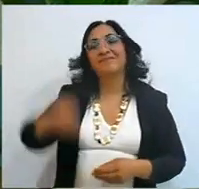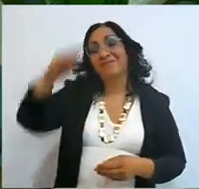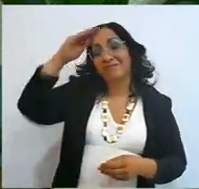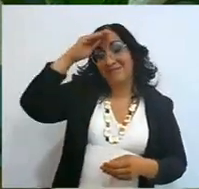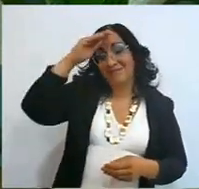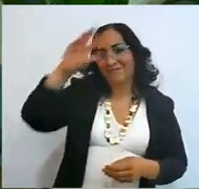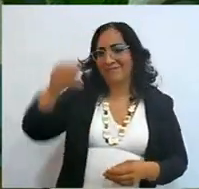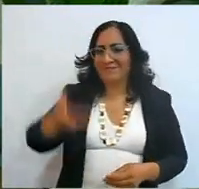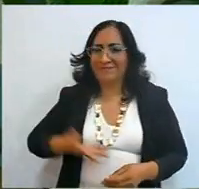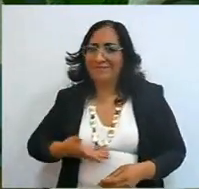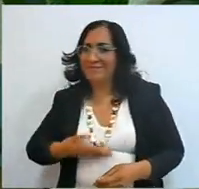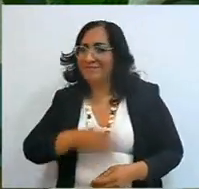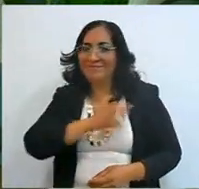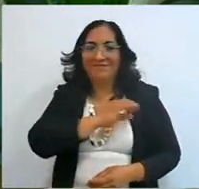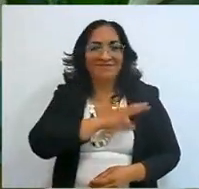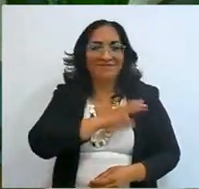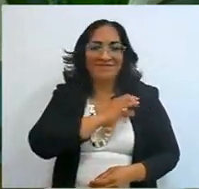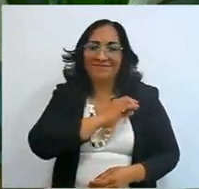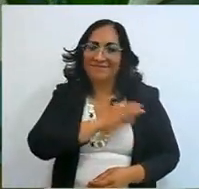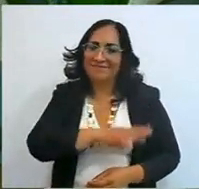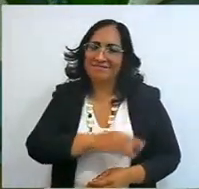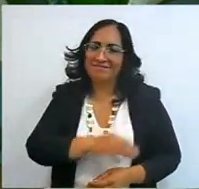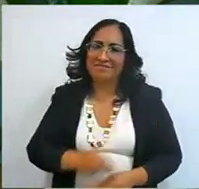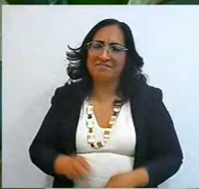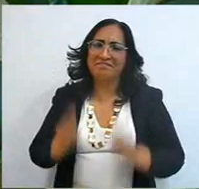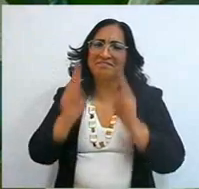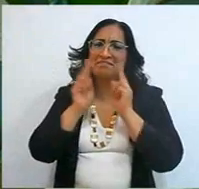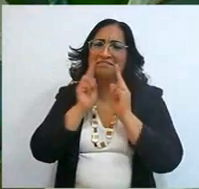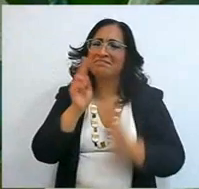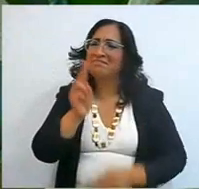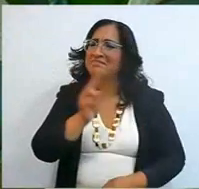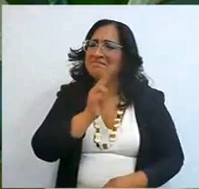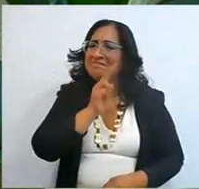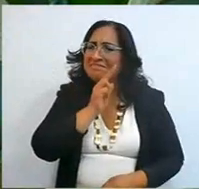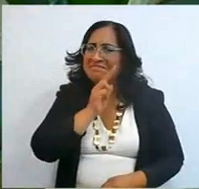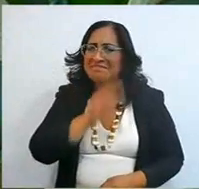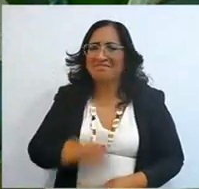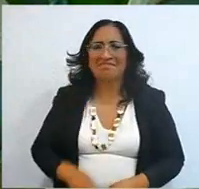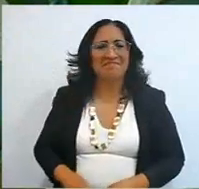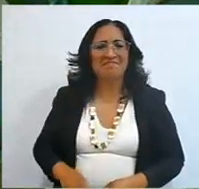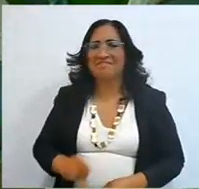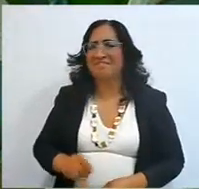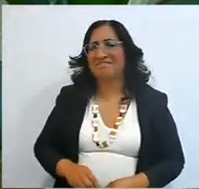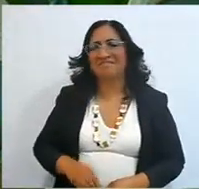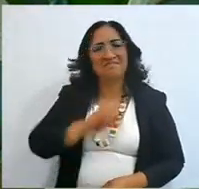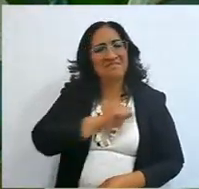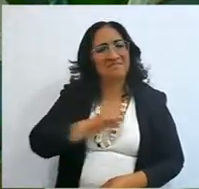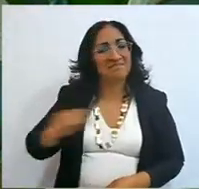Don't be afraid, the news is going to get worse every day around the world,